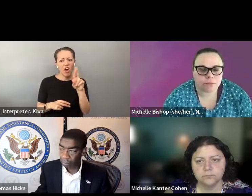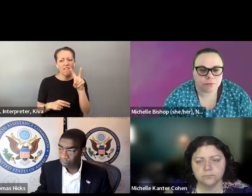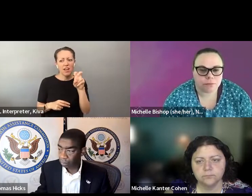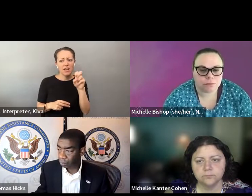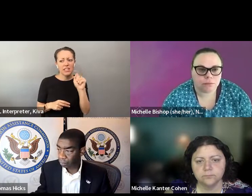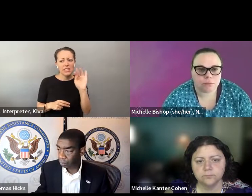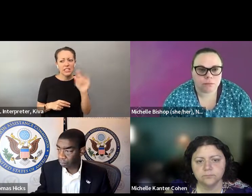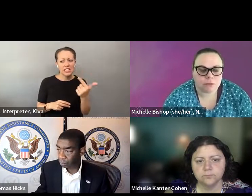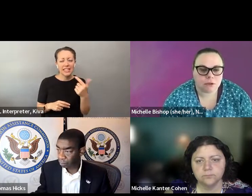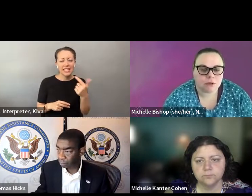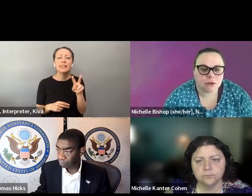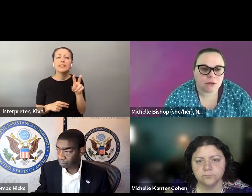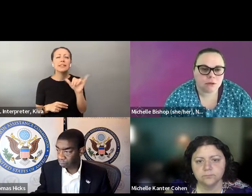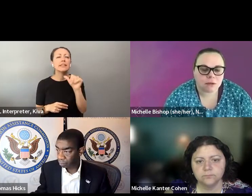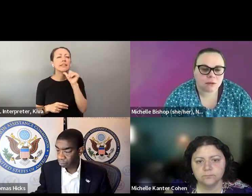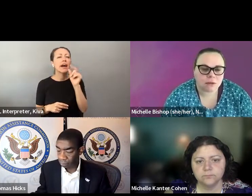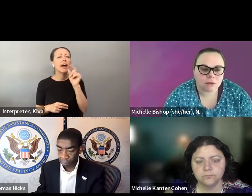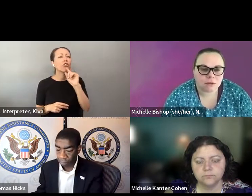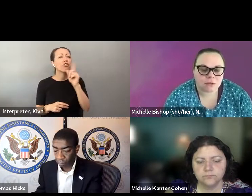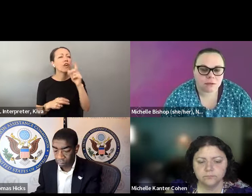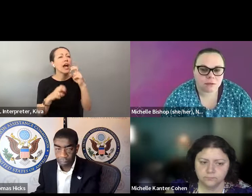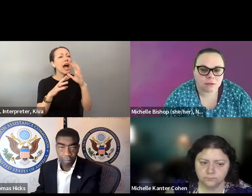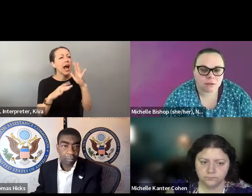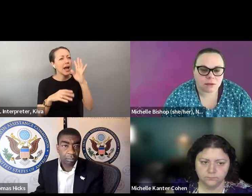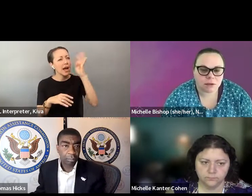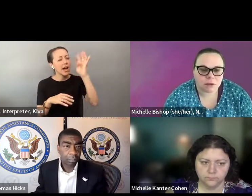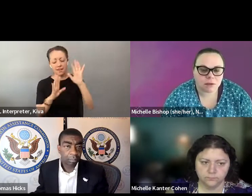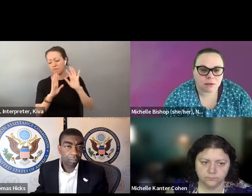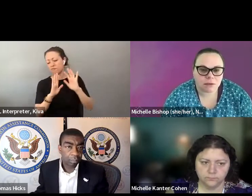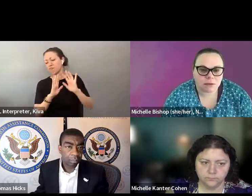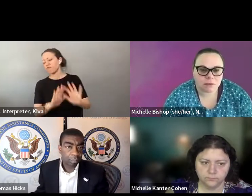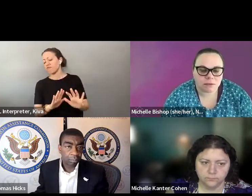against sort of a made up enemy, ballot harvesting, They, in the name of biting back against sort of a made up enemy ballot, harvesting, which isn't really a problem. which isn't really a problem, but they've restricted voter